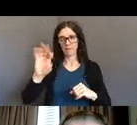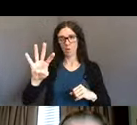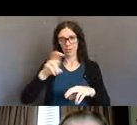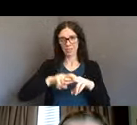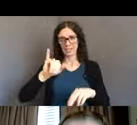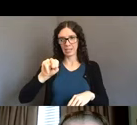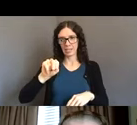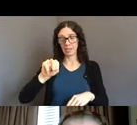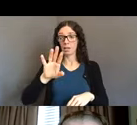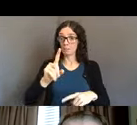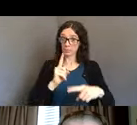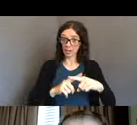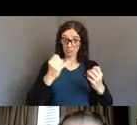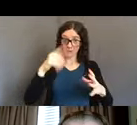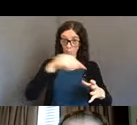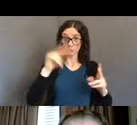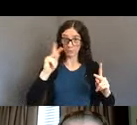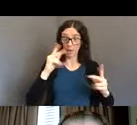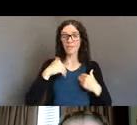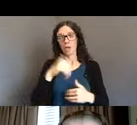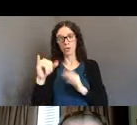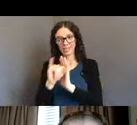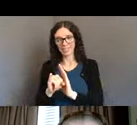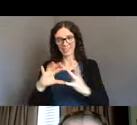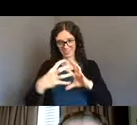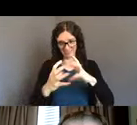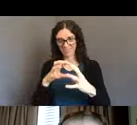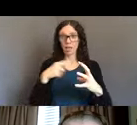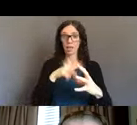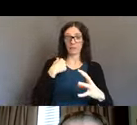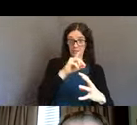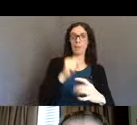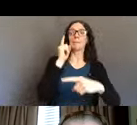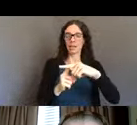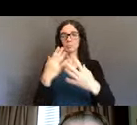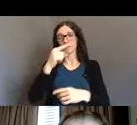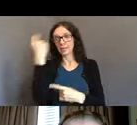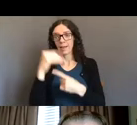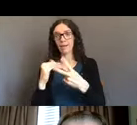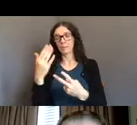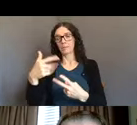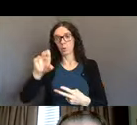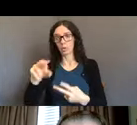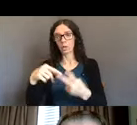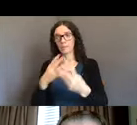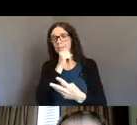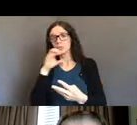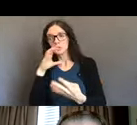You may also be black. You may also be old. You have dif, we all have different abilities, different ages. We're a diverse group of people